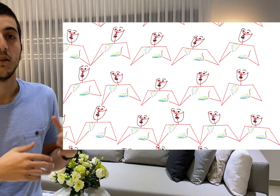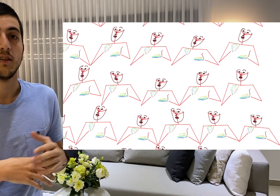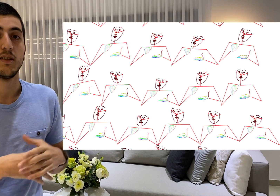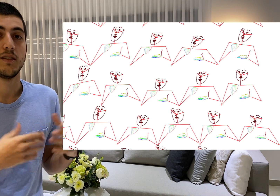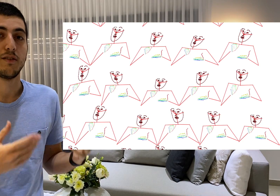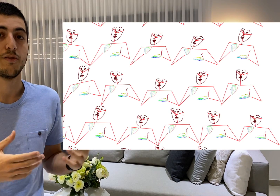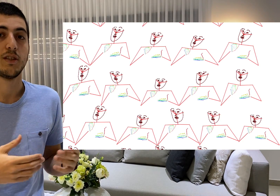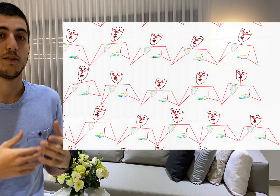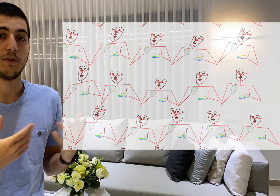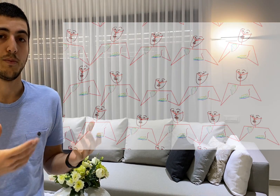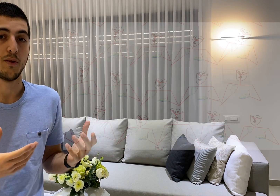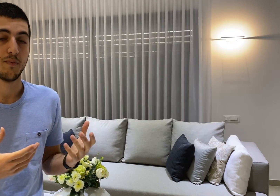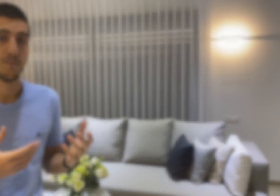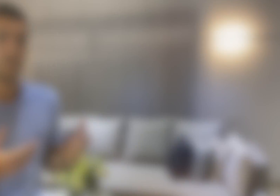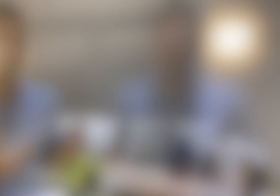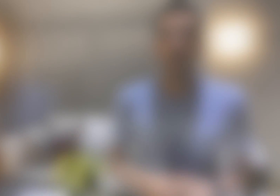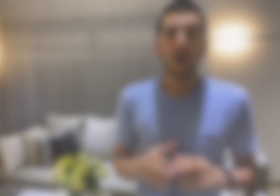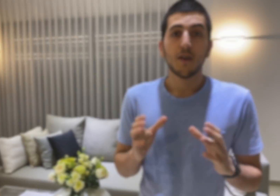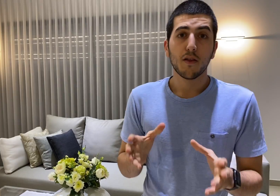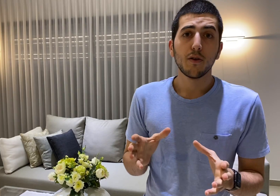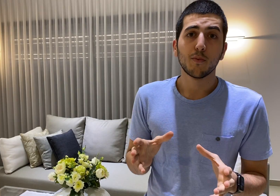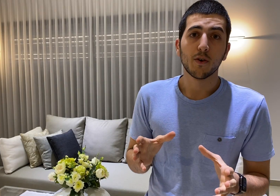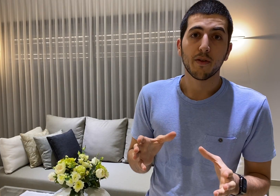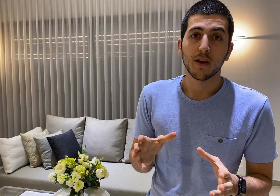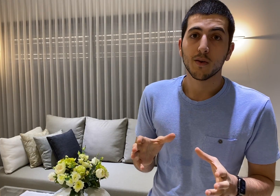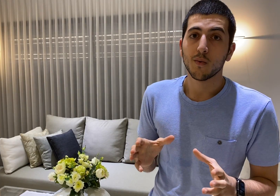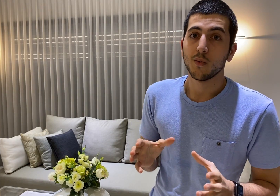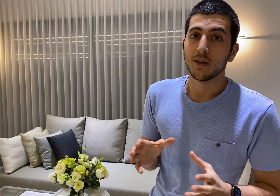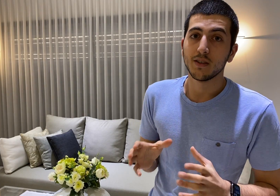different people another important thing when dealing